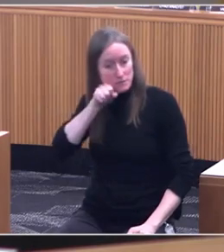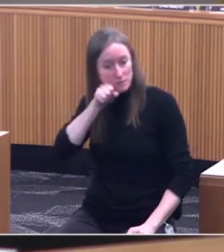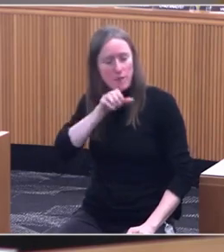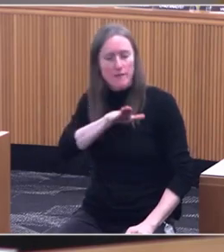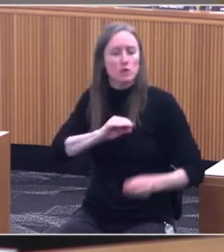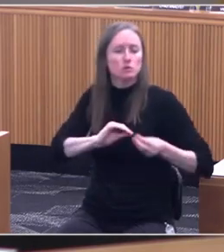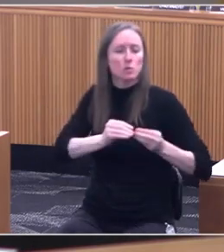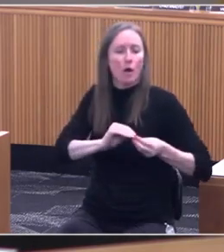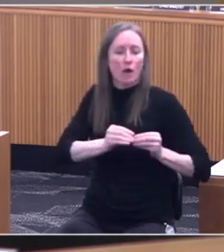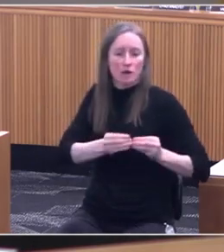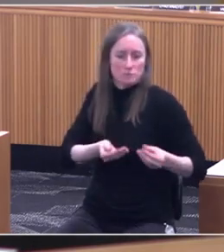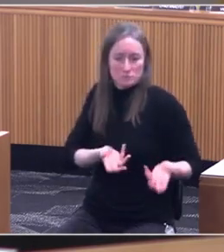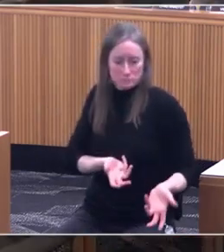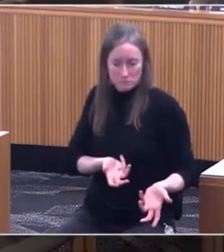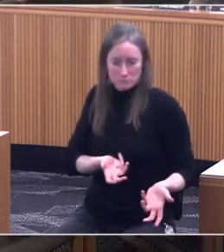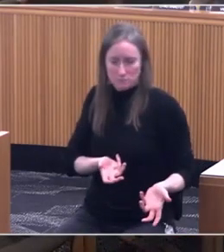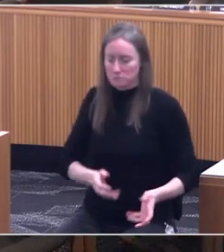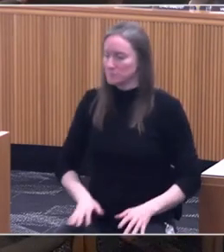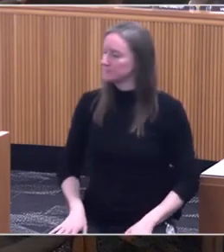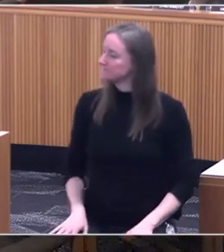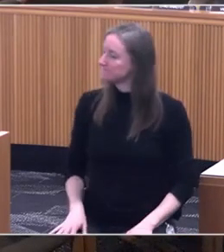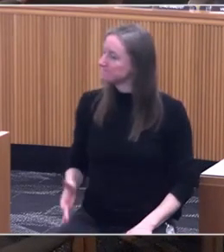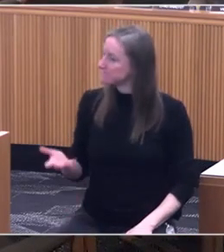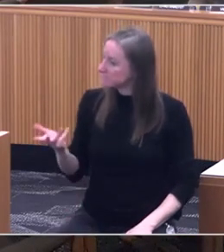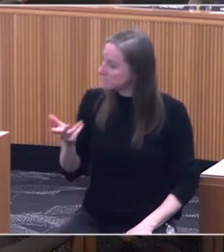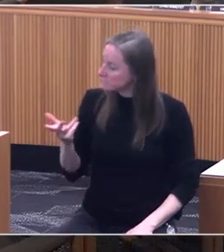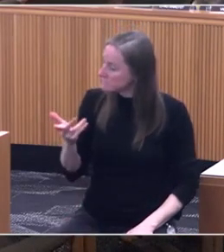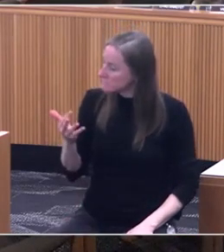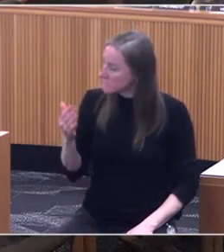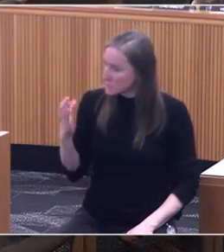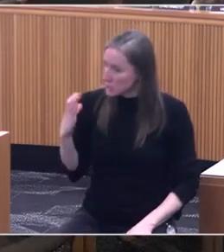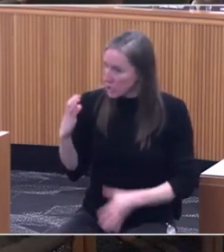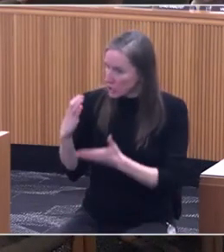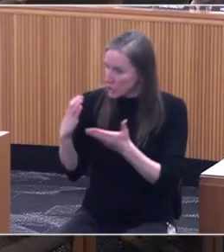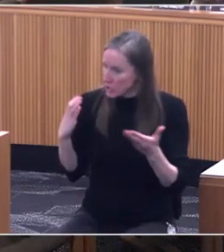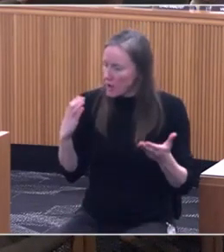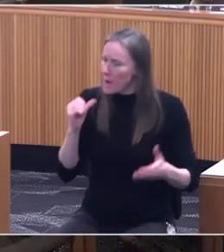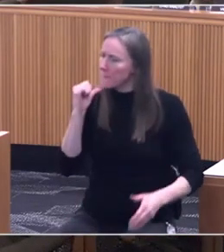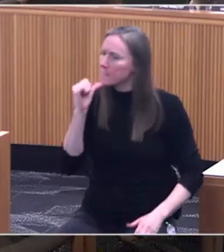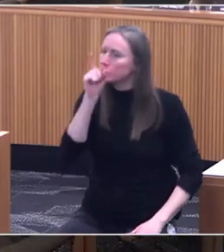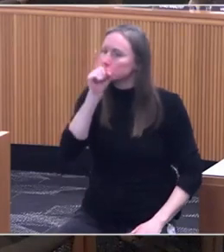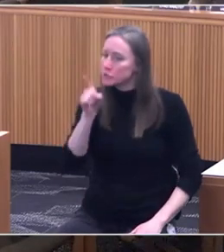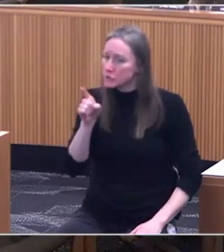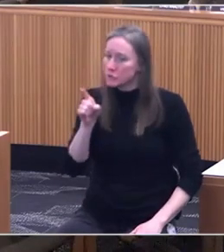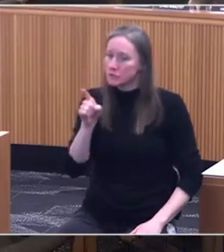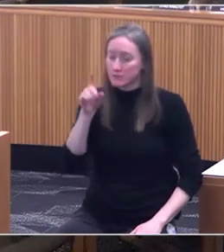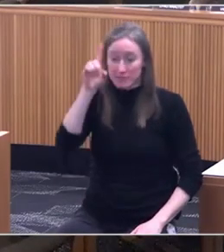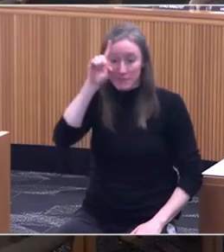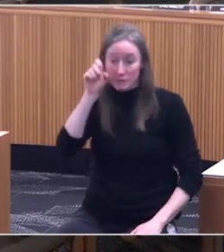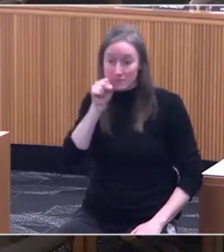[Megan] Chair Nosse, Representative Diehl, I am not sure what percentage of a whole that is. That's fine.